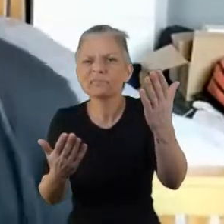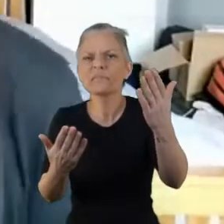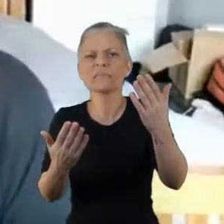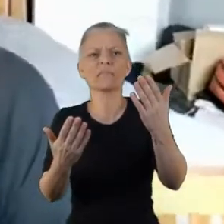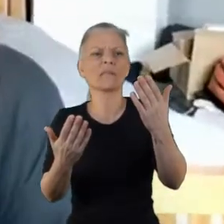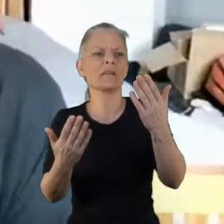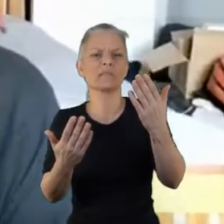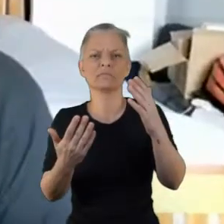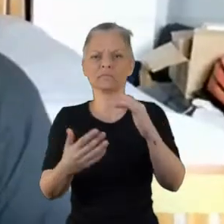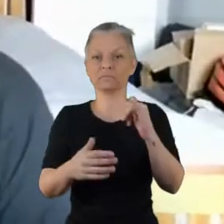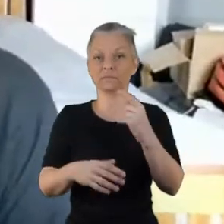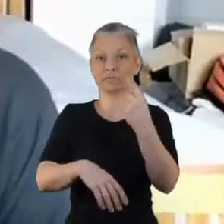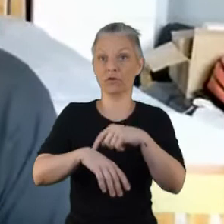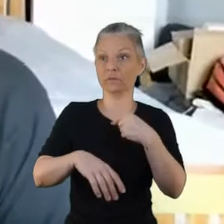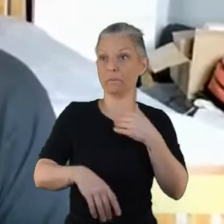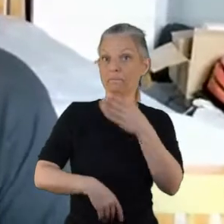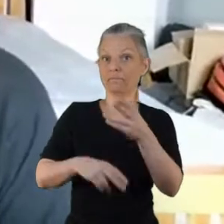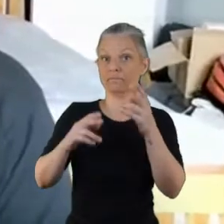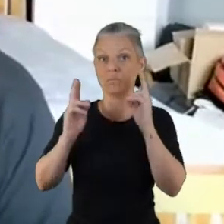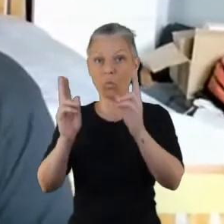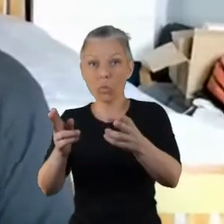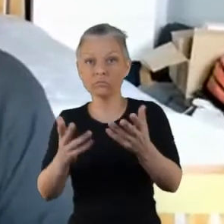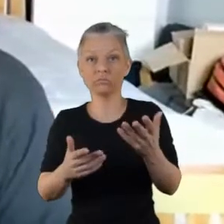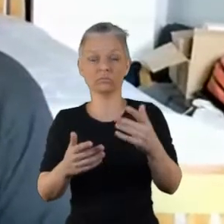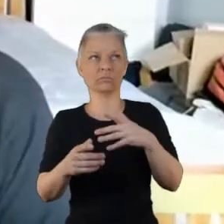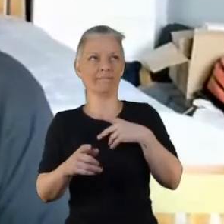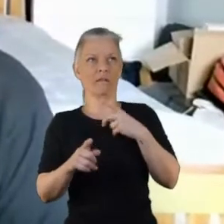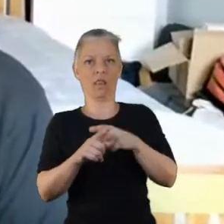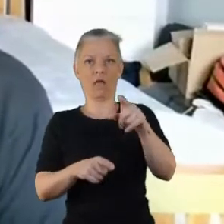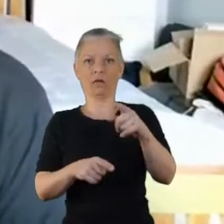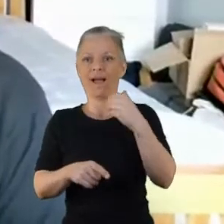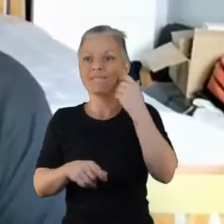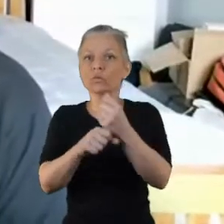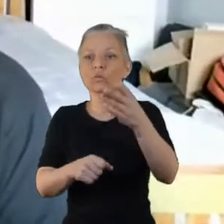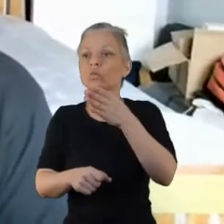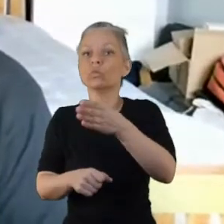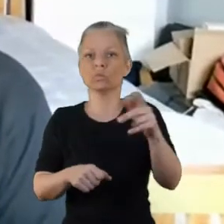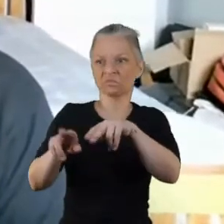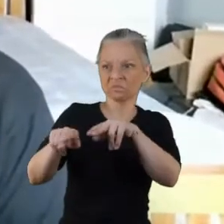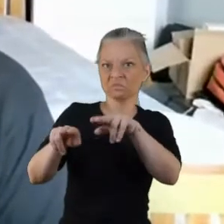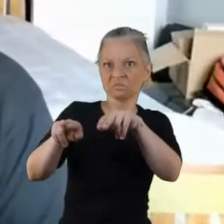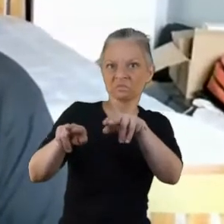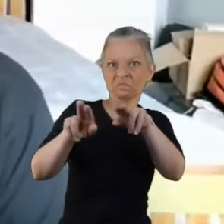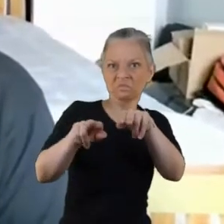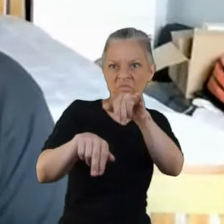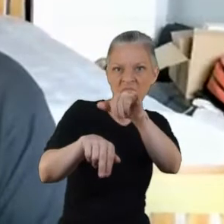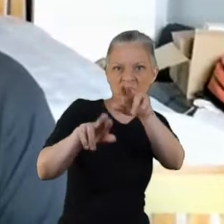I don't know, it's just that it's like the first time you went on a ward that it's like